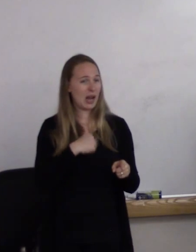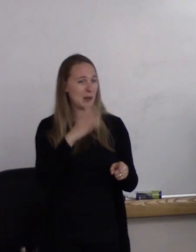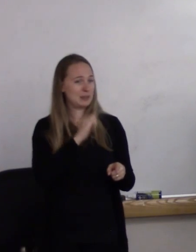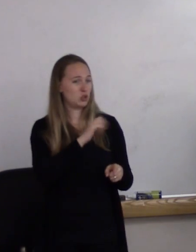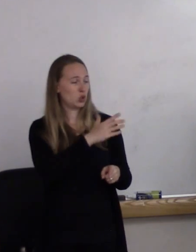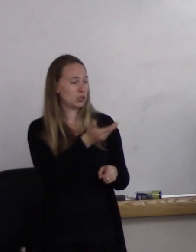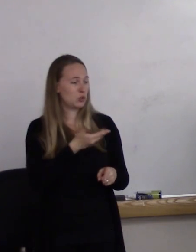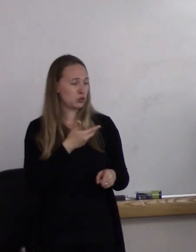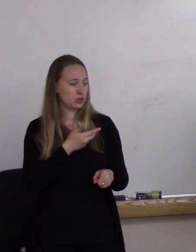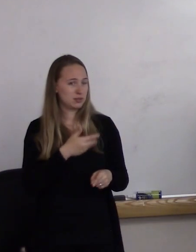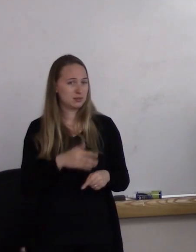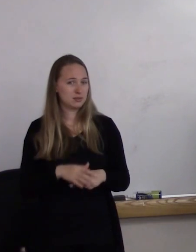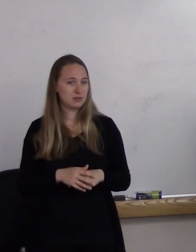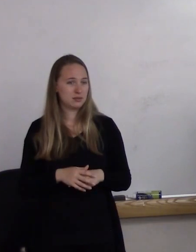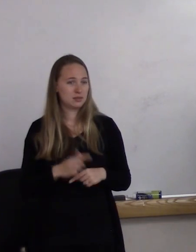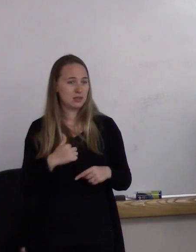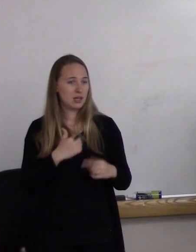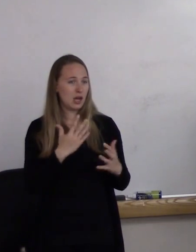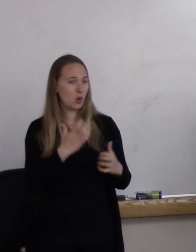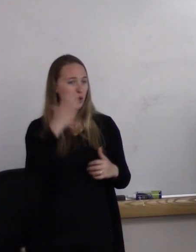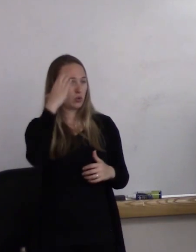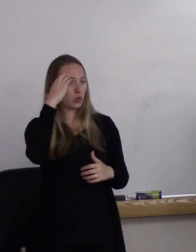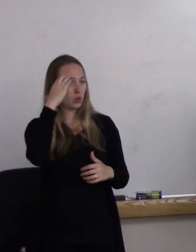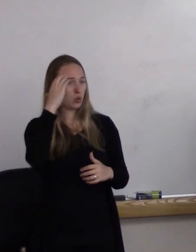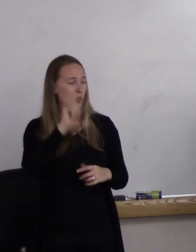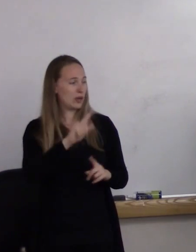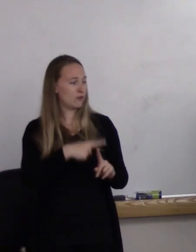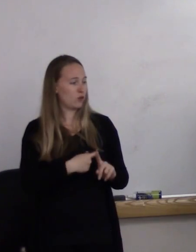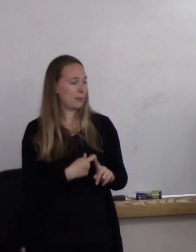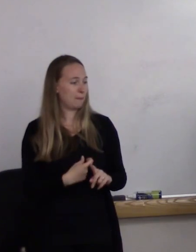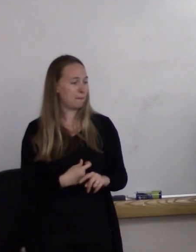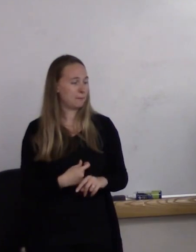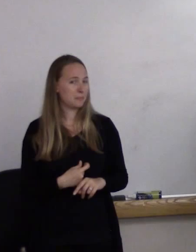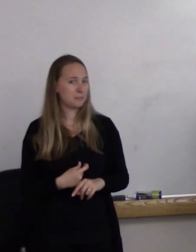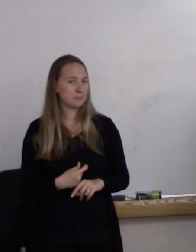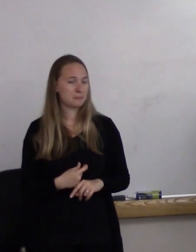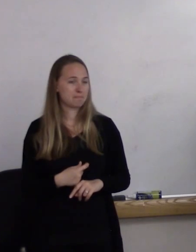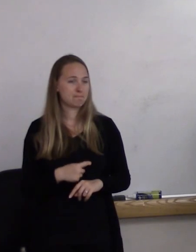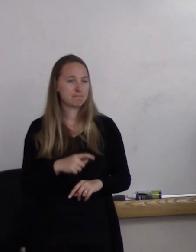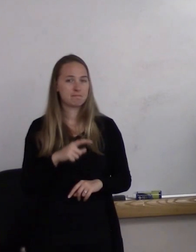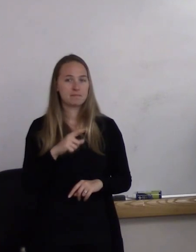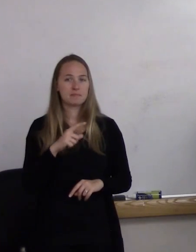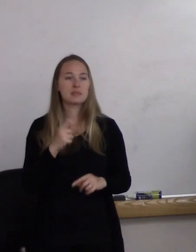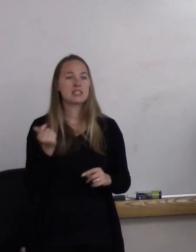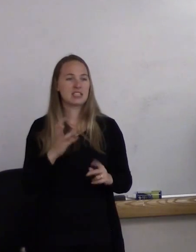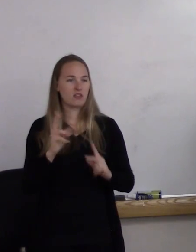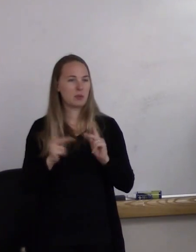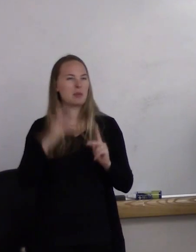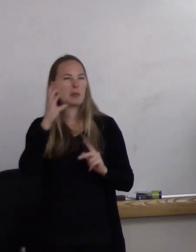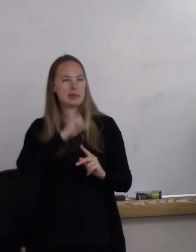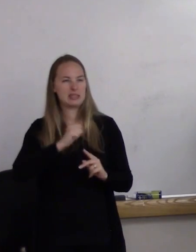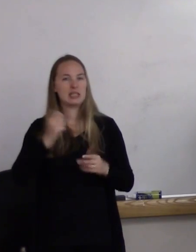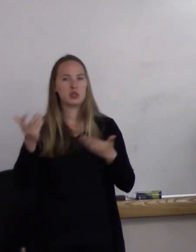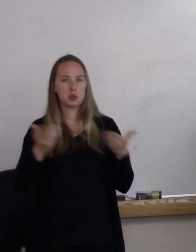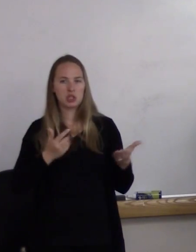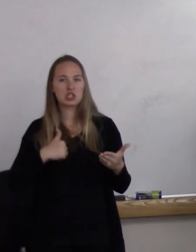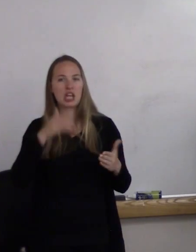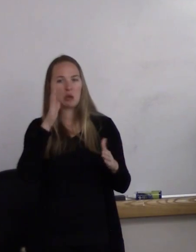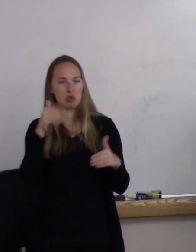and so I want to know, like, where you're from. Sure. Yeah, and several people missed it, so I'll just very briefly again review